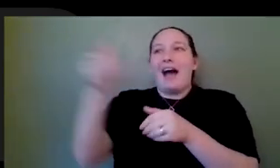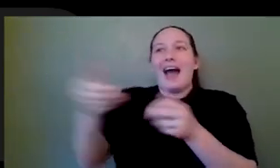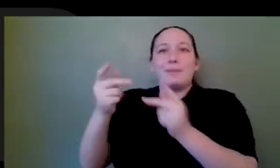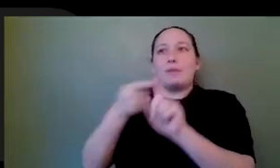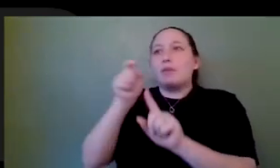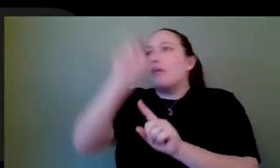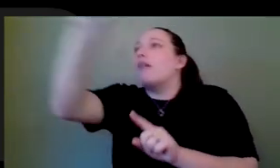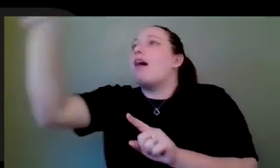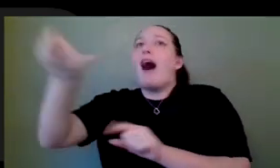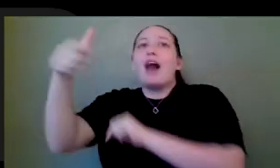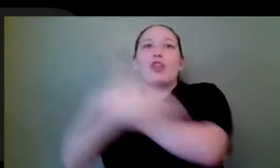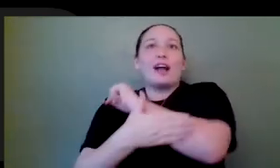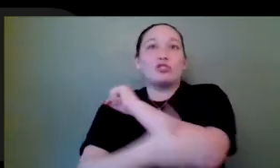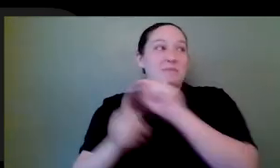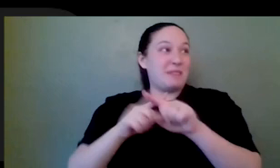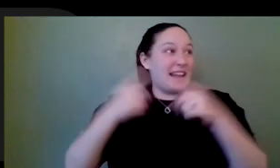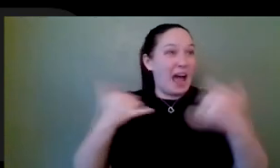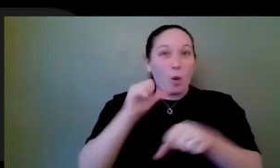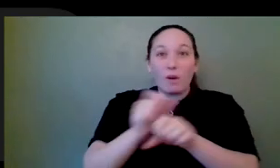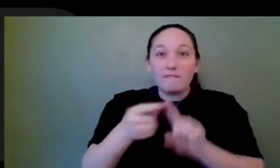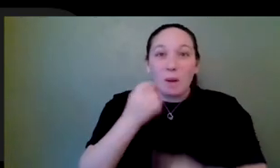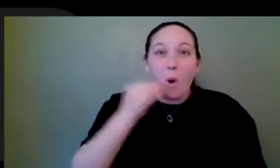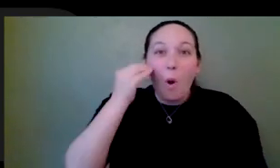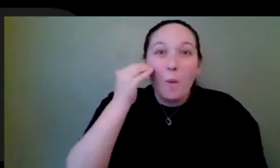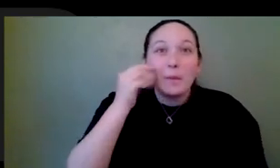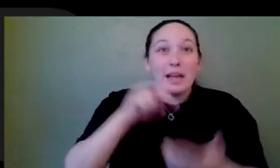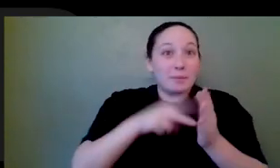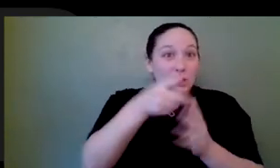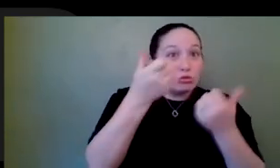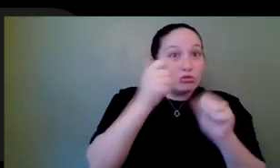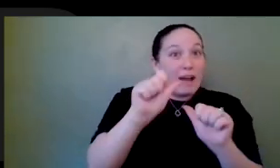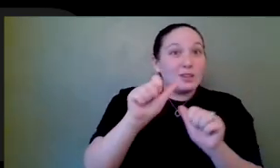as even as it can get. Your portfolio may be going up against somebody from Singapore or somebody